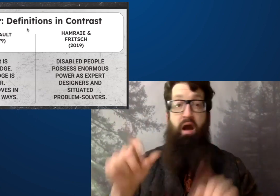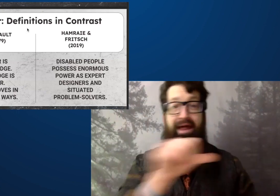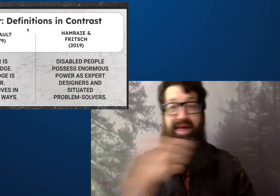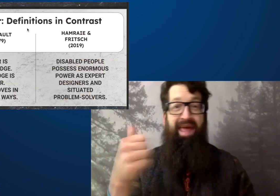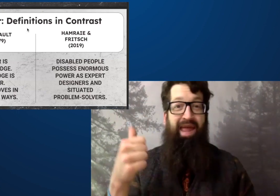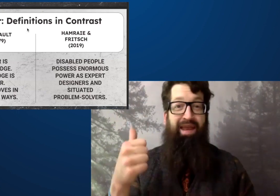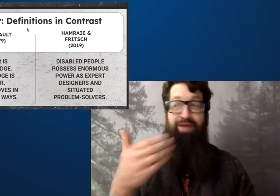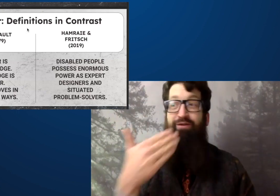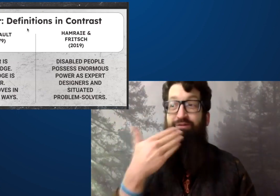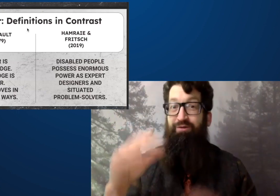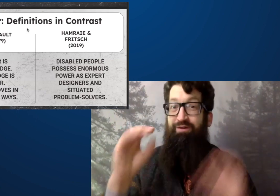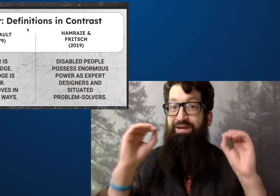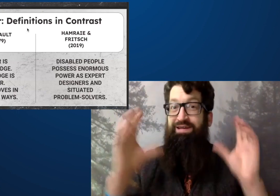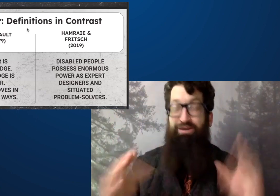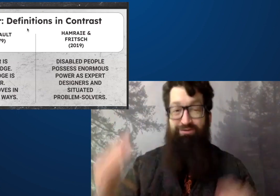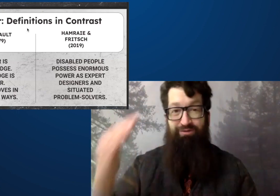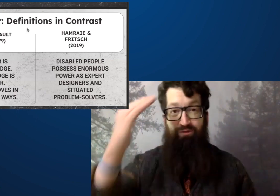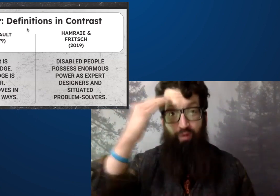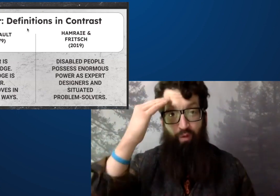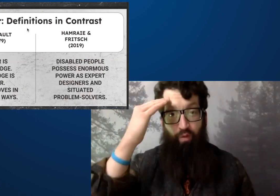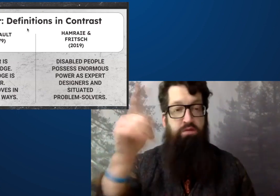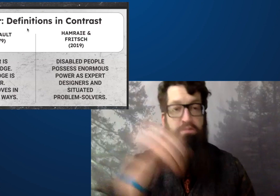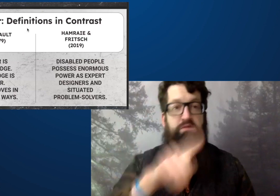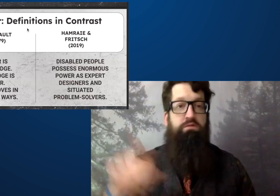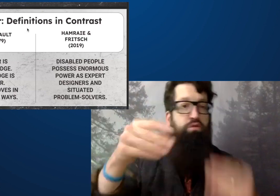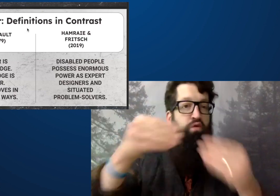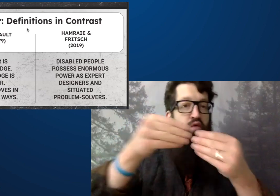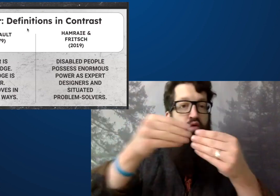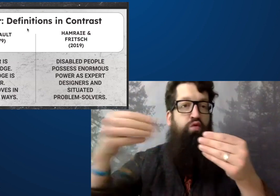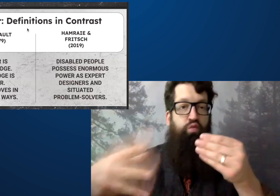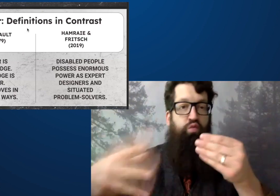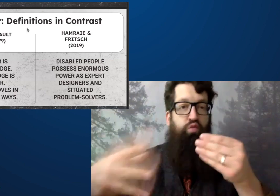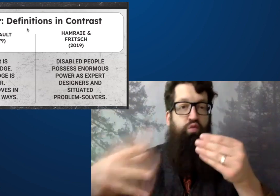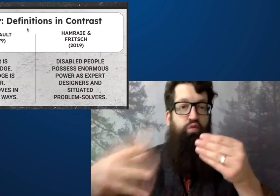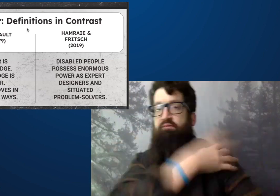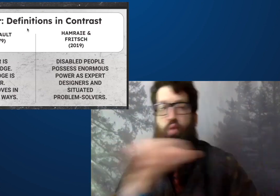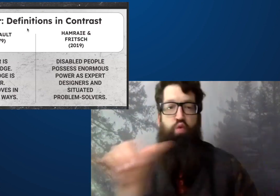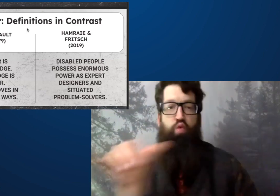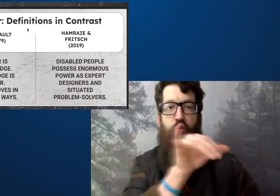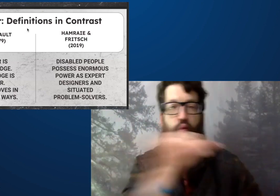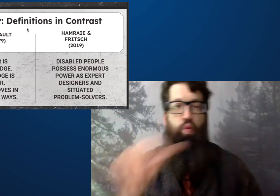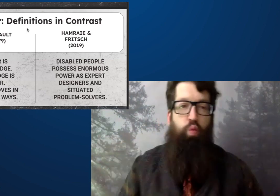Like this is the design of it. Instructors know